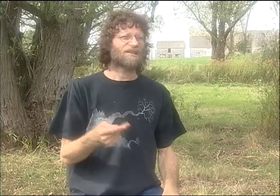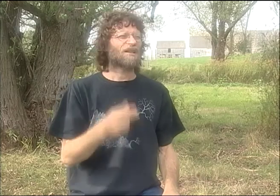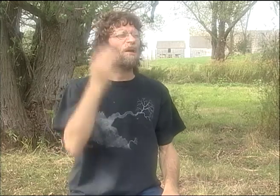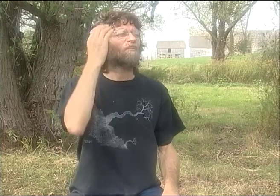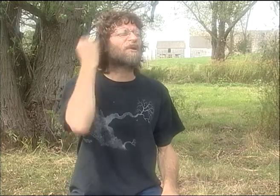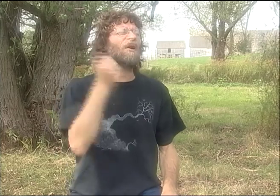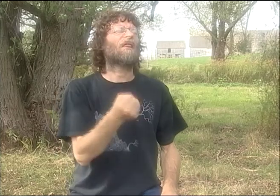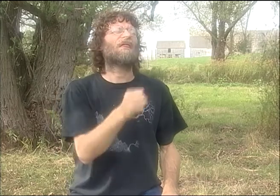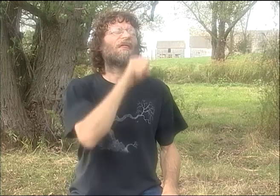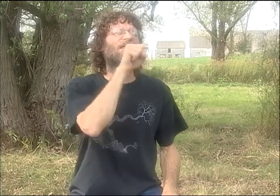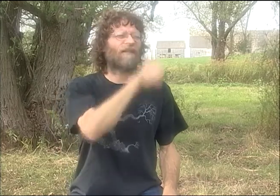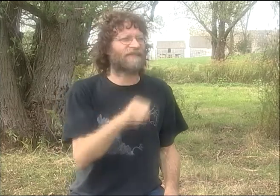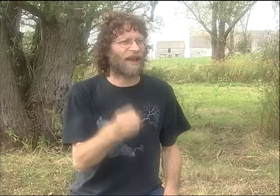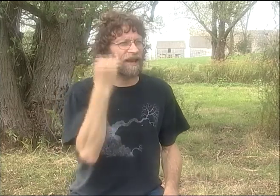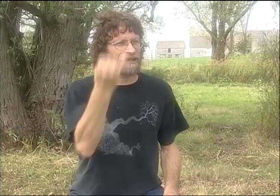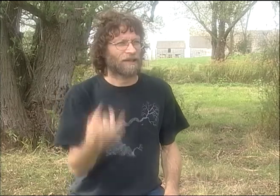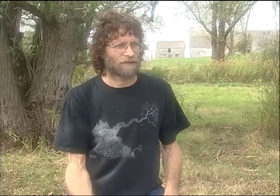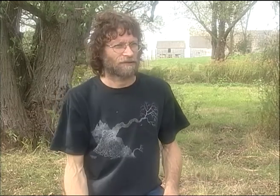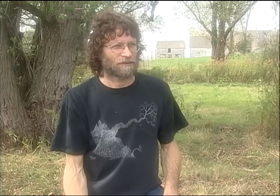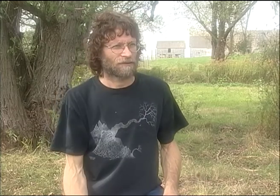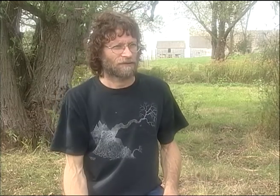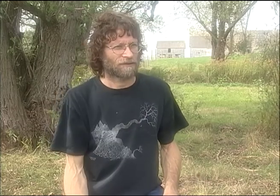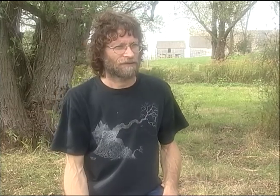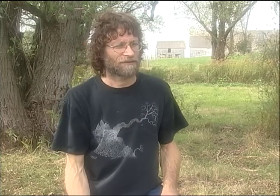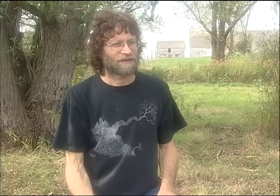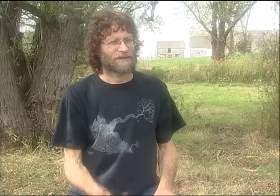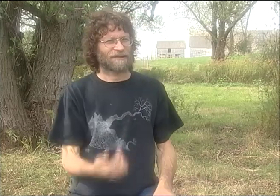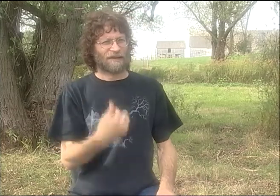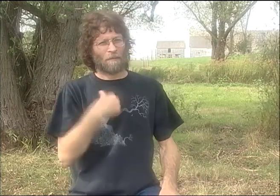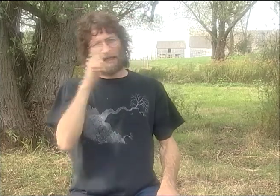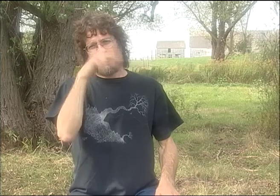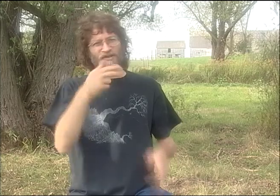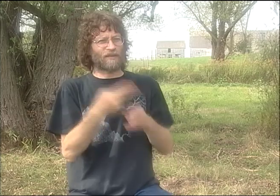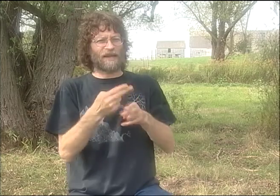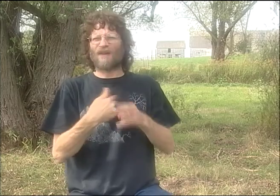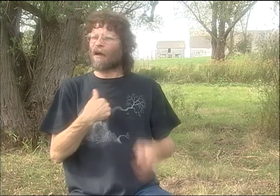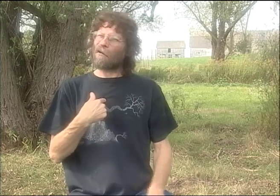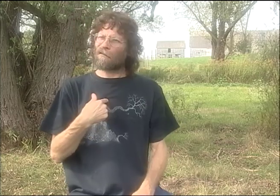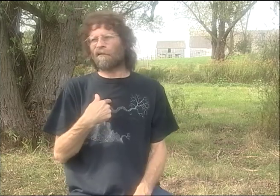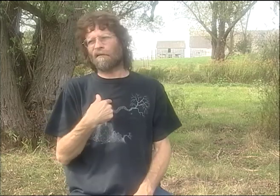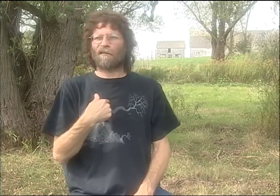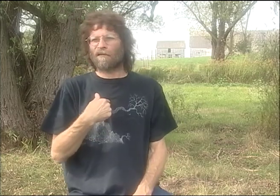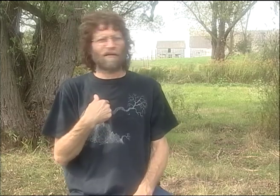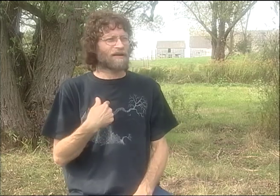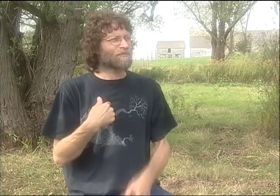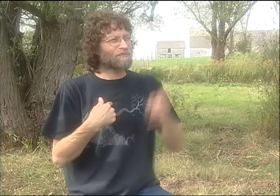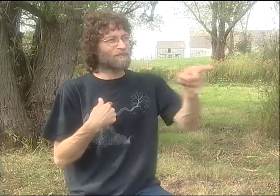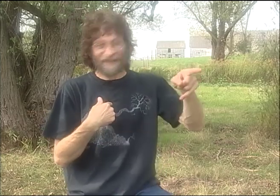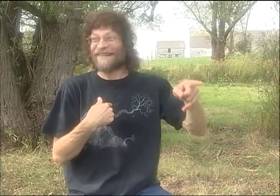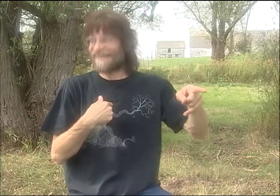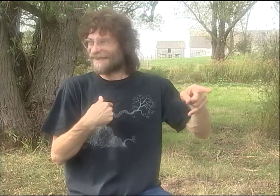"I HAVE THIS GREAT NAME FOR YOU GUYS." I SAID "WHAT?" SHE SAID, "FLYING WORDS PROJECT." AND PETER JUST LOVED THIS IDEA.